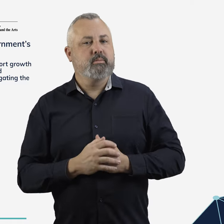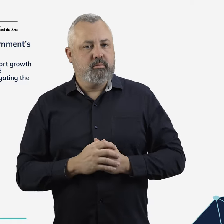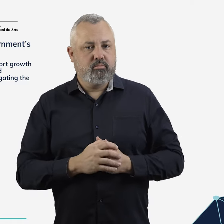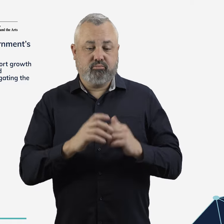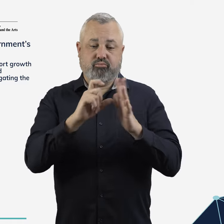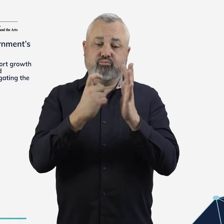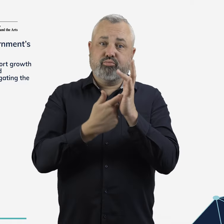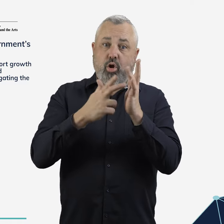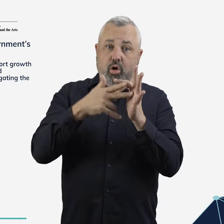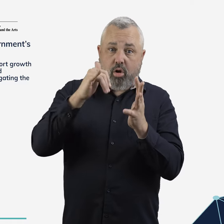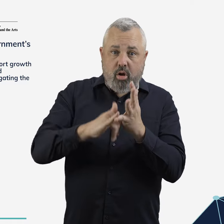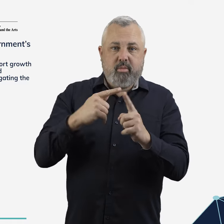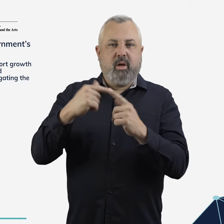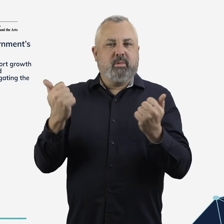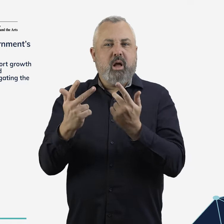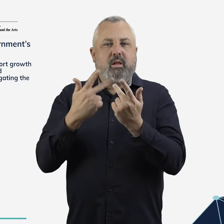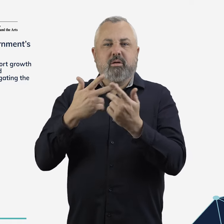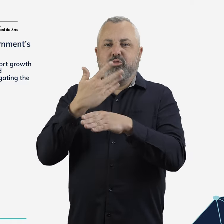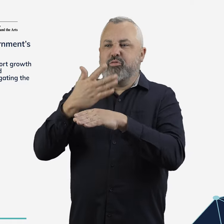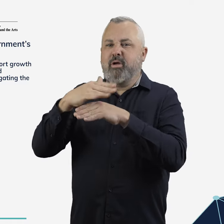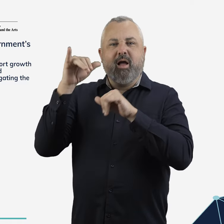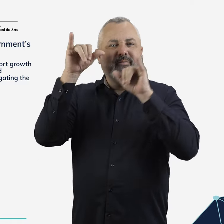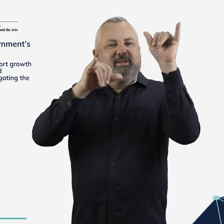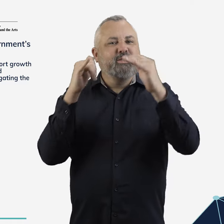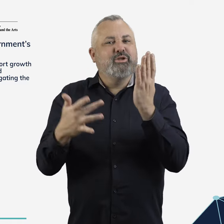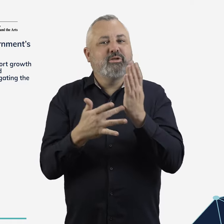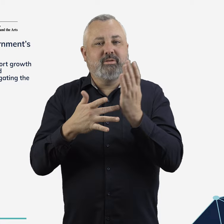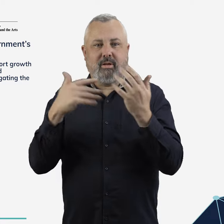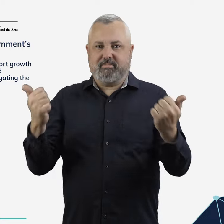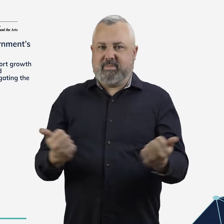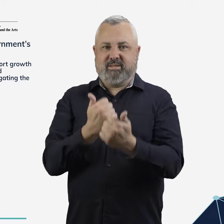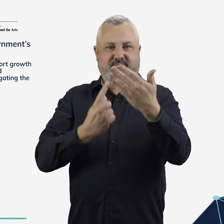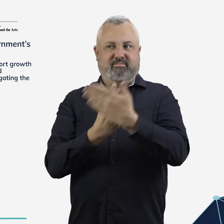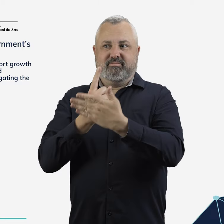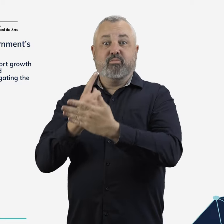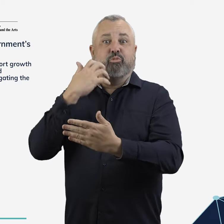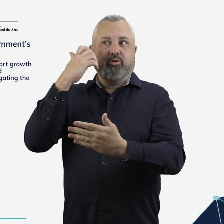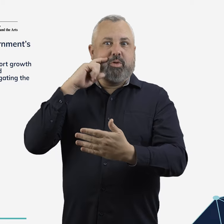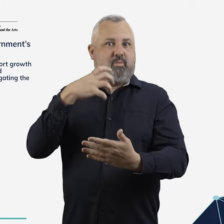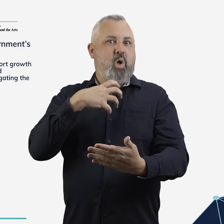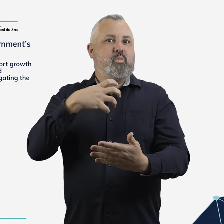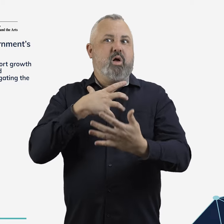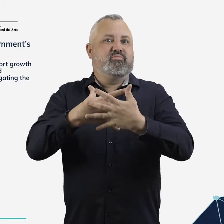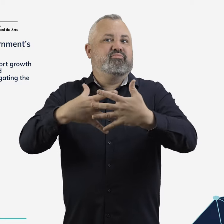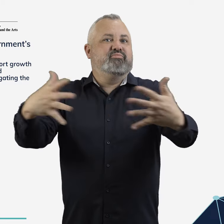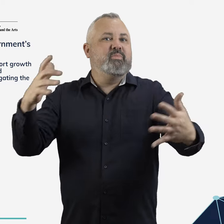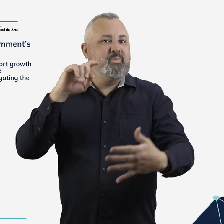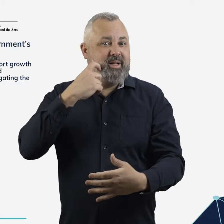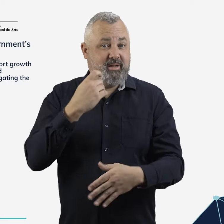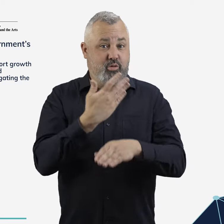Drones and other new aviation technologies are already in operation today and will become increasingly common in coming decades.